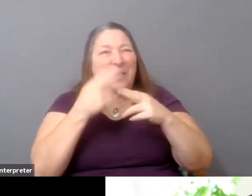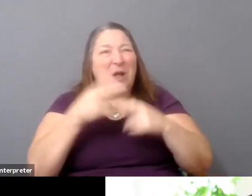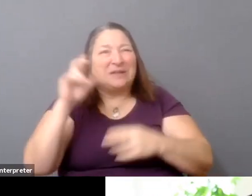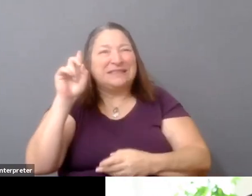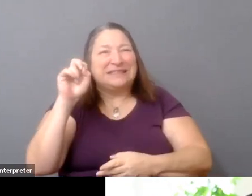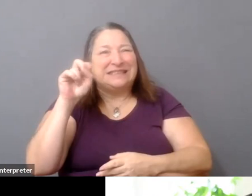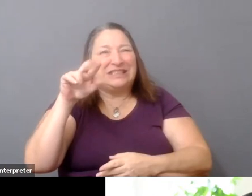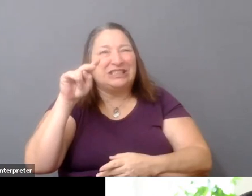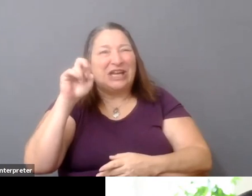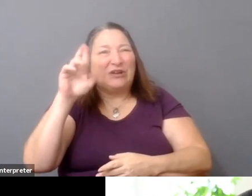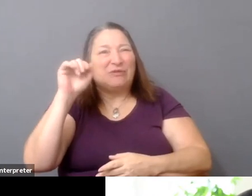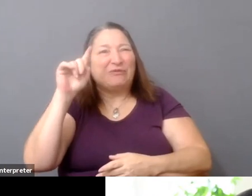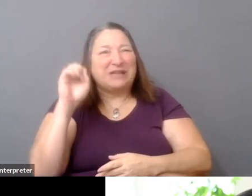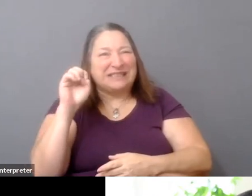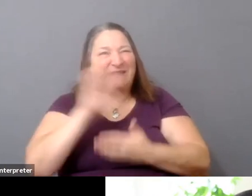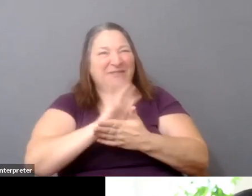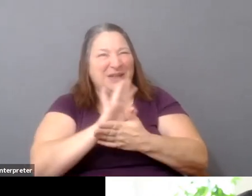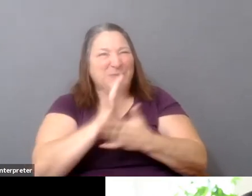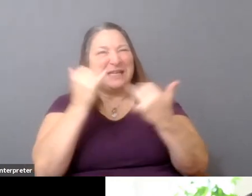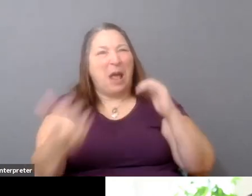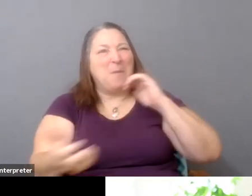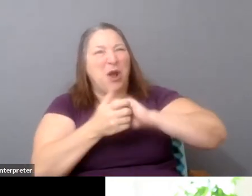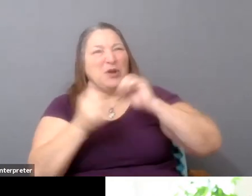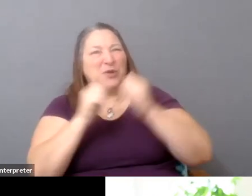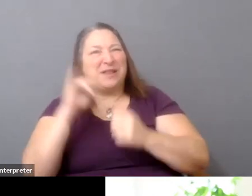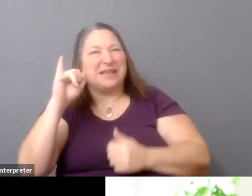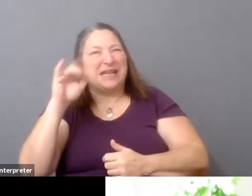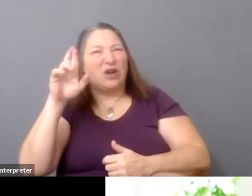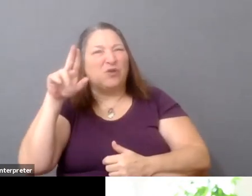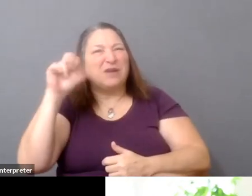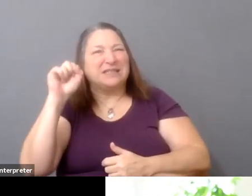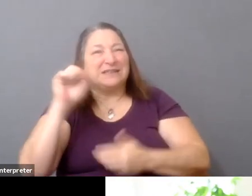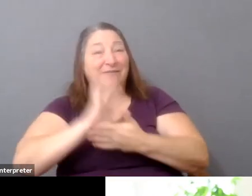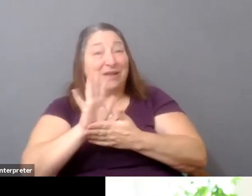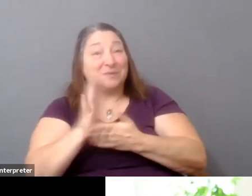now with Icarus Films. And that was again as an audience member.